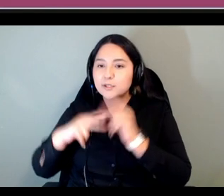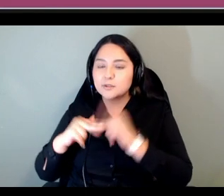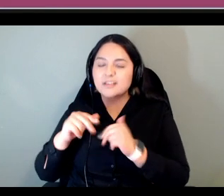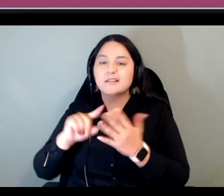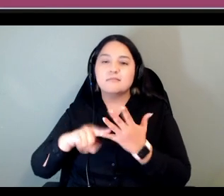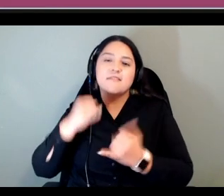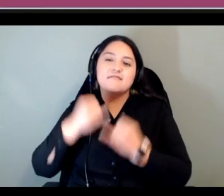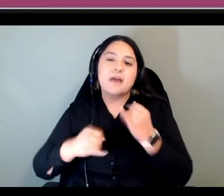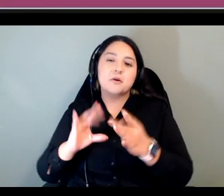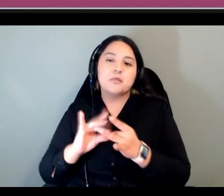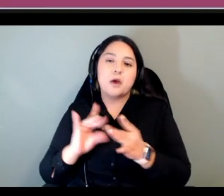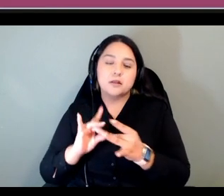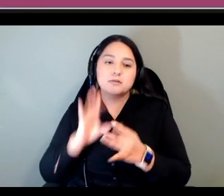thoughts with you